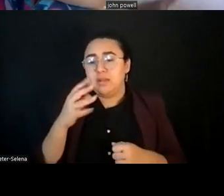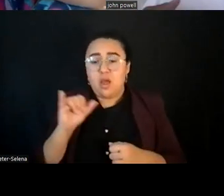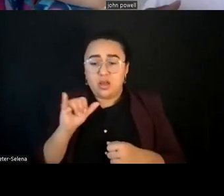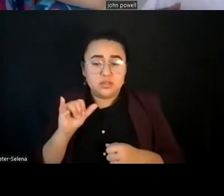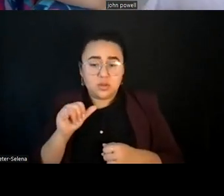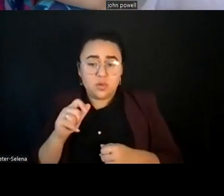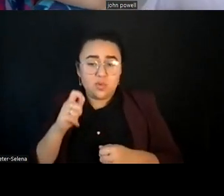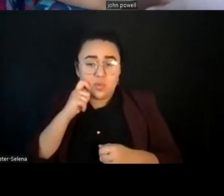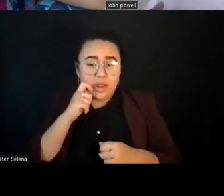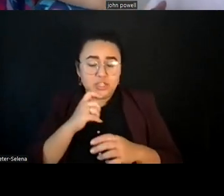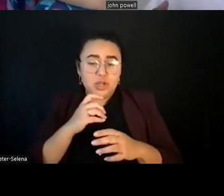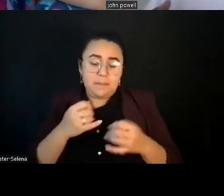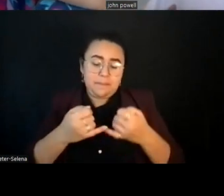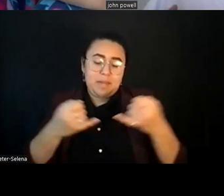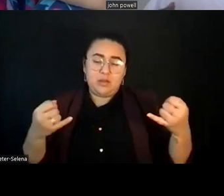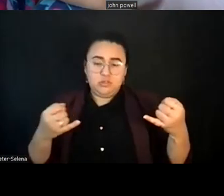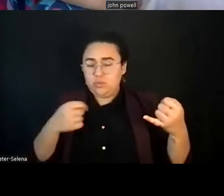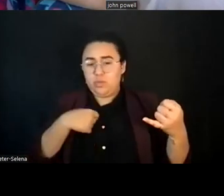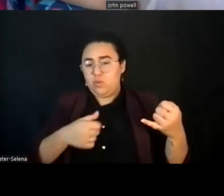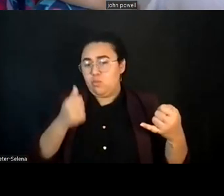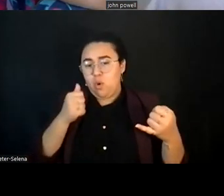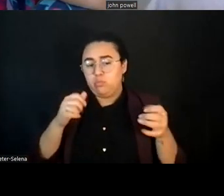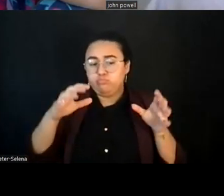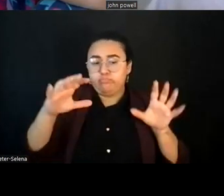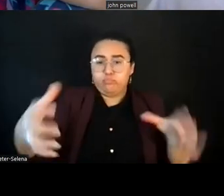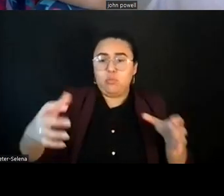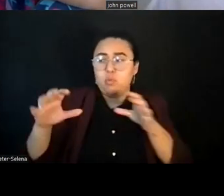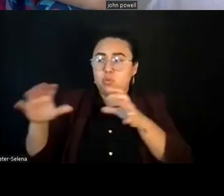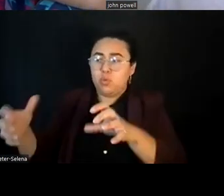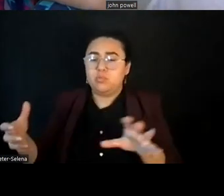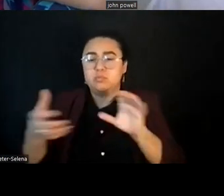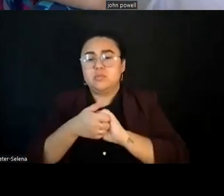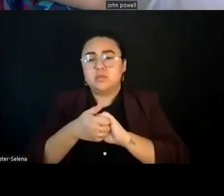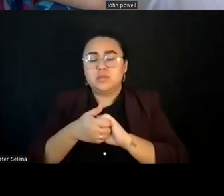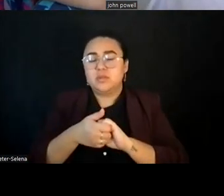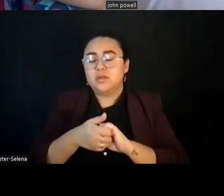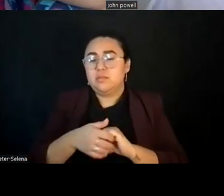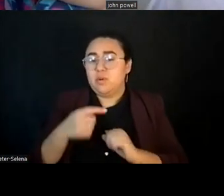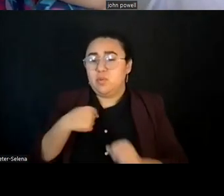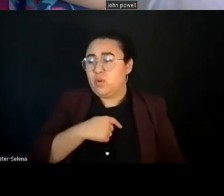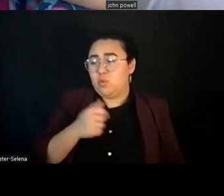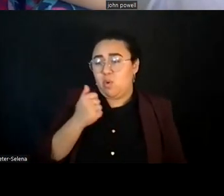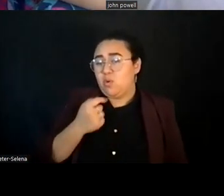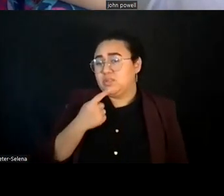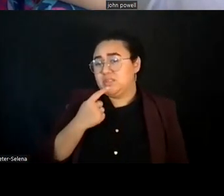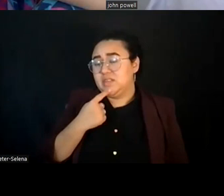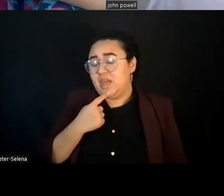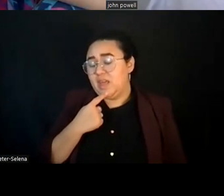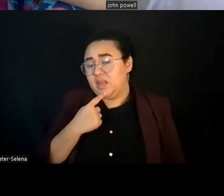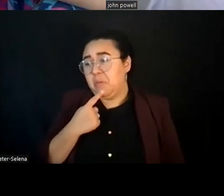At least we will say that we're going insane organizing poor whites. And I think there's a fear that that will somehow deplete our movement.